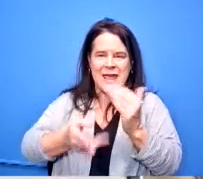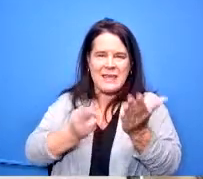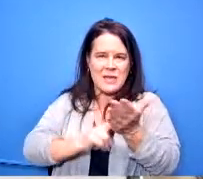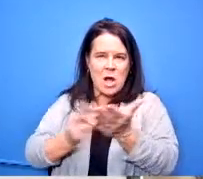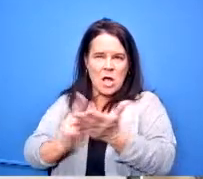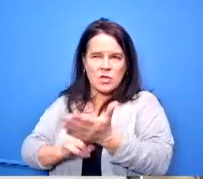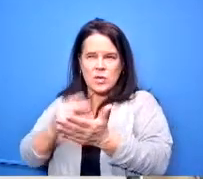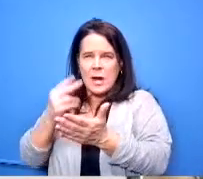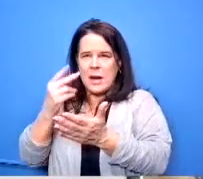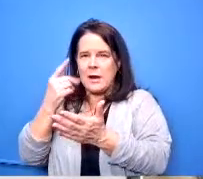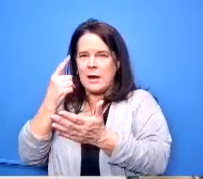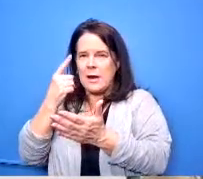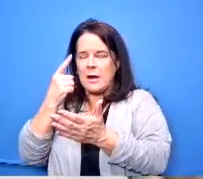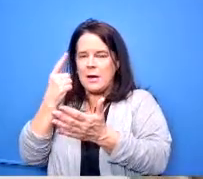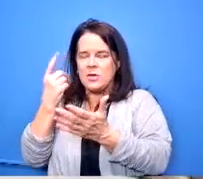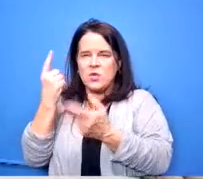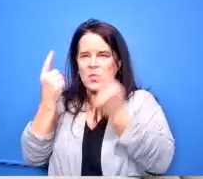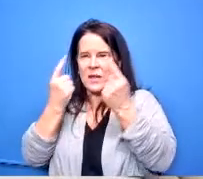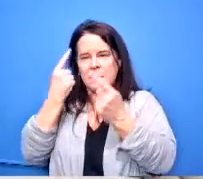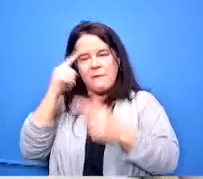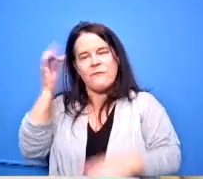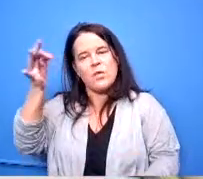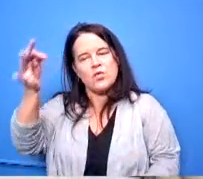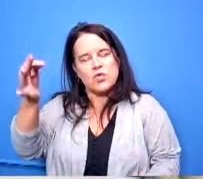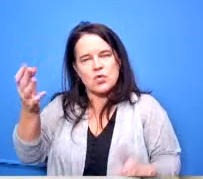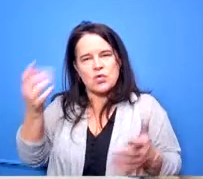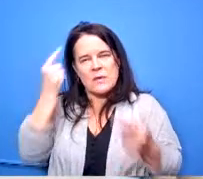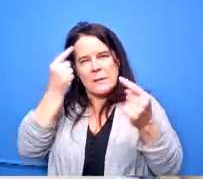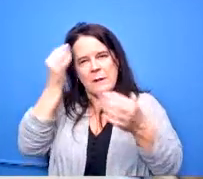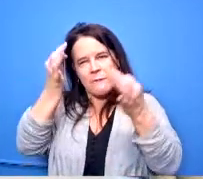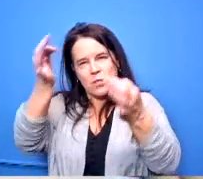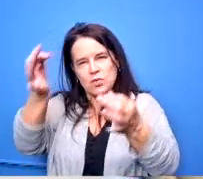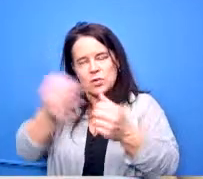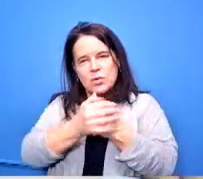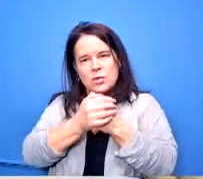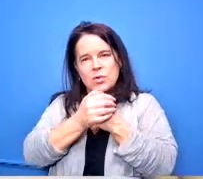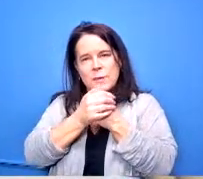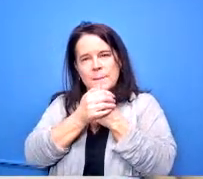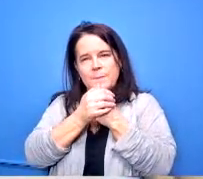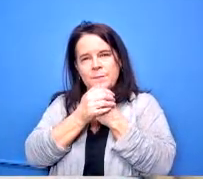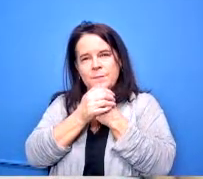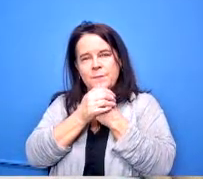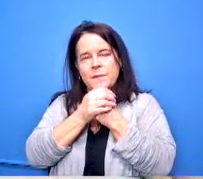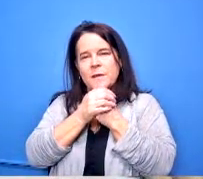the need so just thinking about future projecting of figuring out how we can get as far as possible